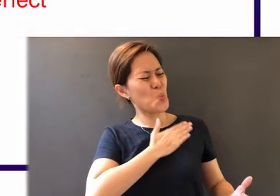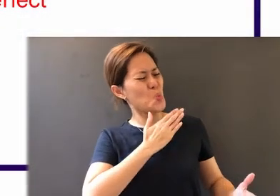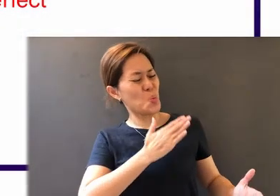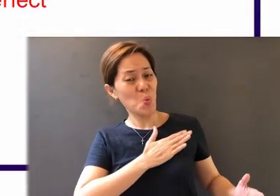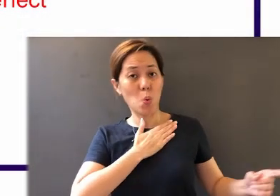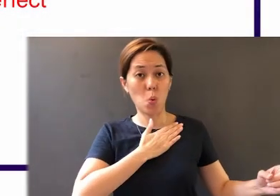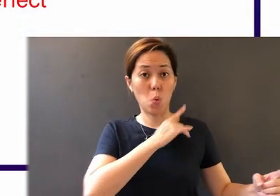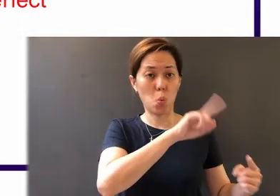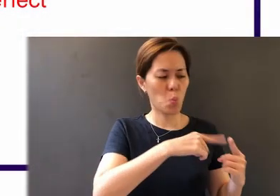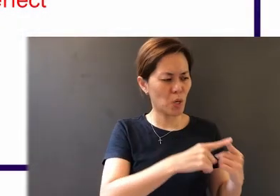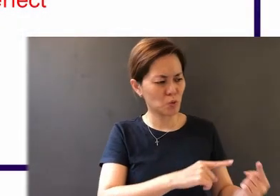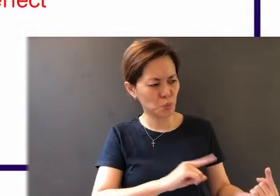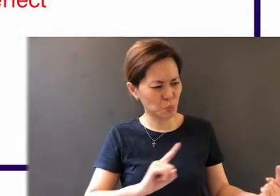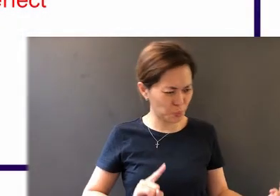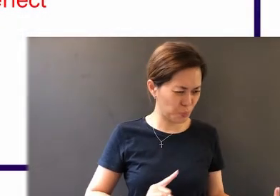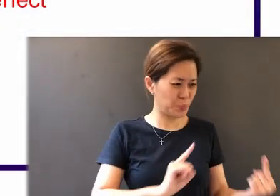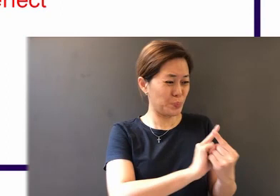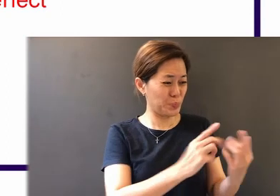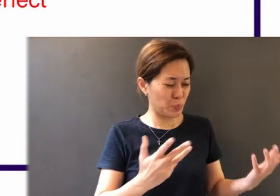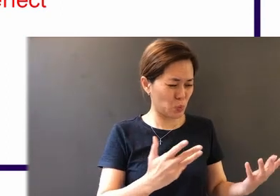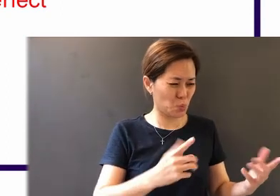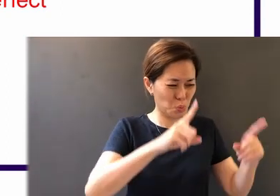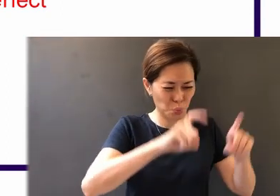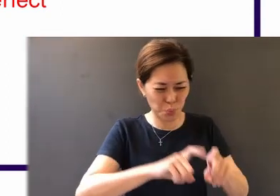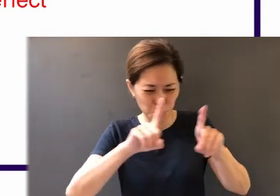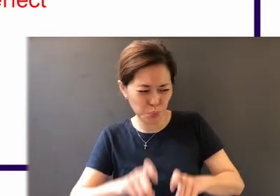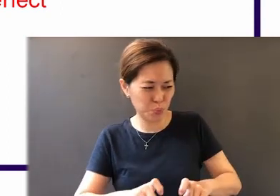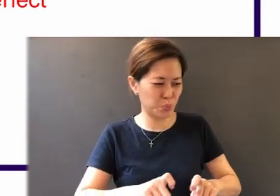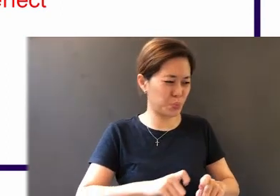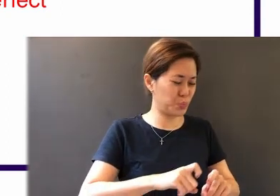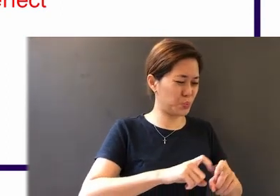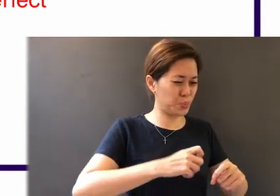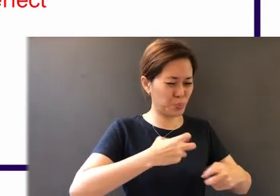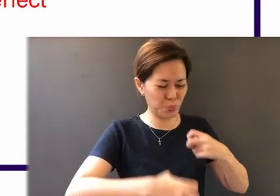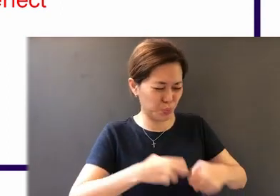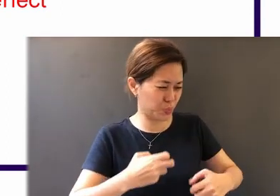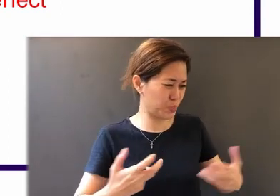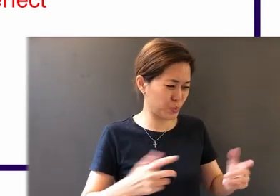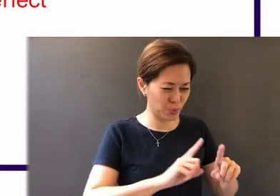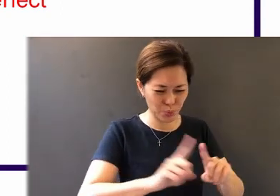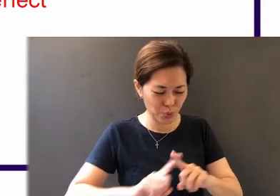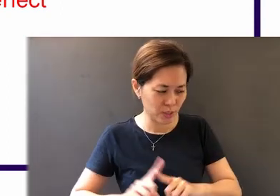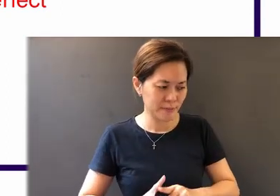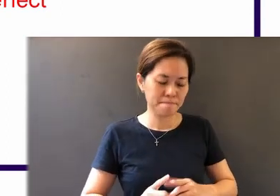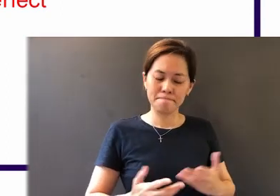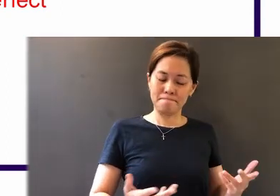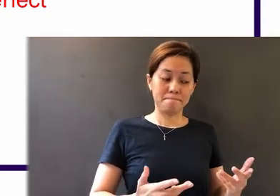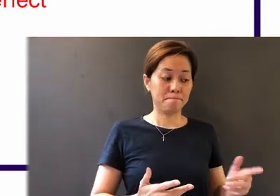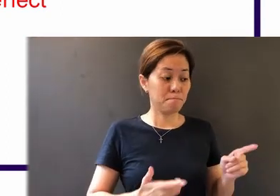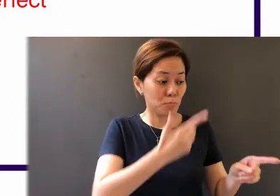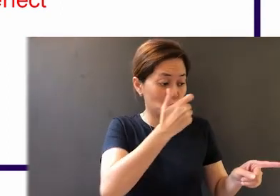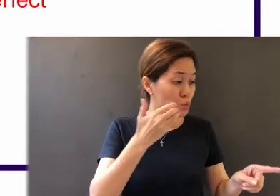when you meet trials of various kinds, for you know that the testing of your